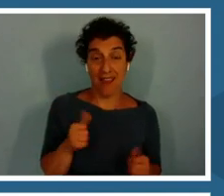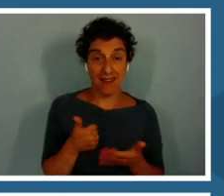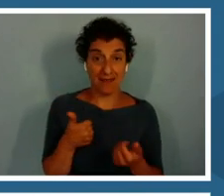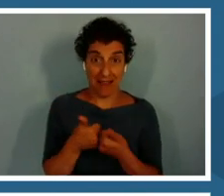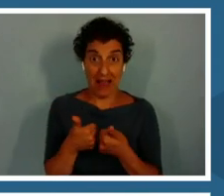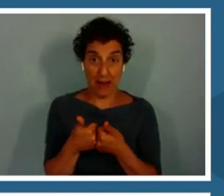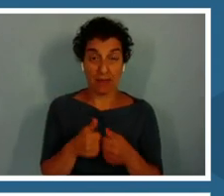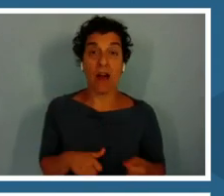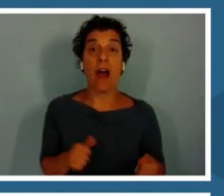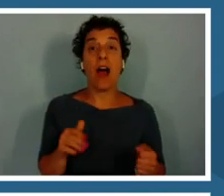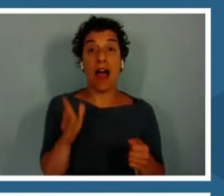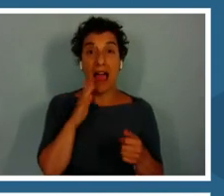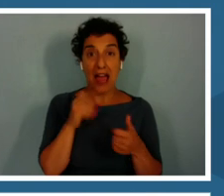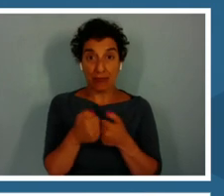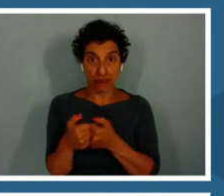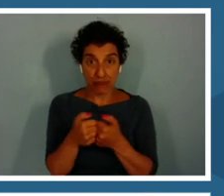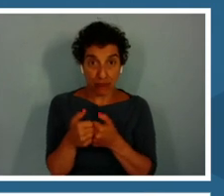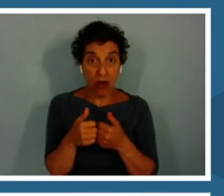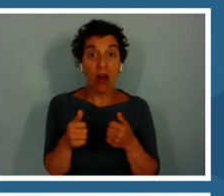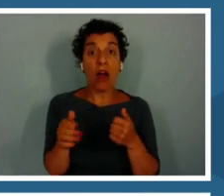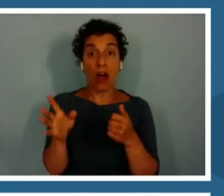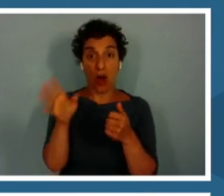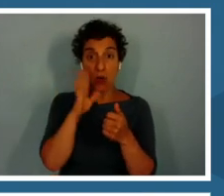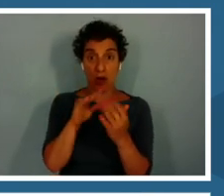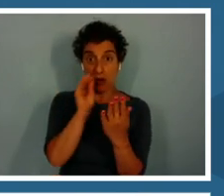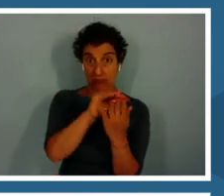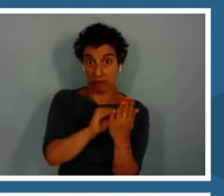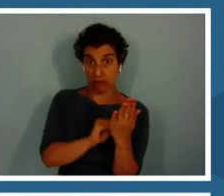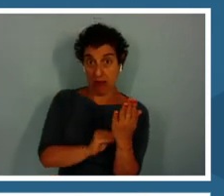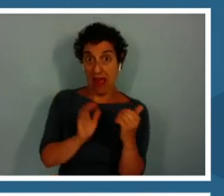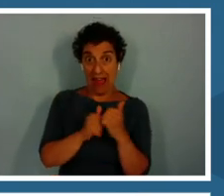how they play on this datasheet. This connect to the game.